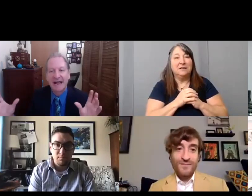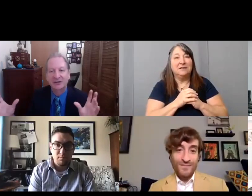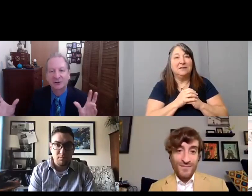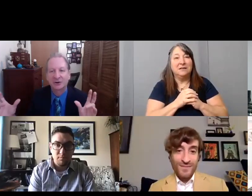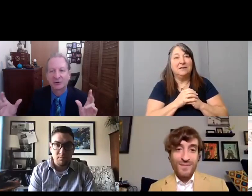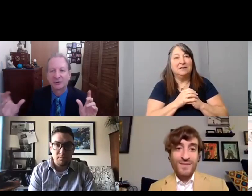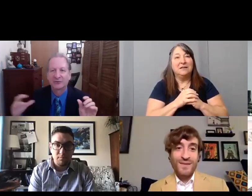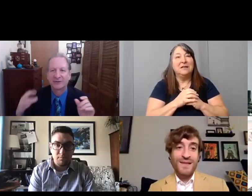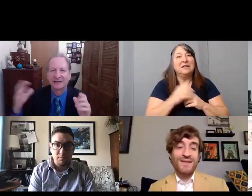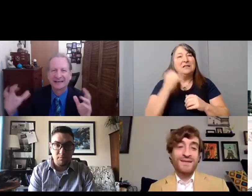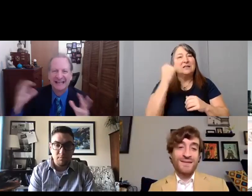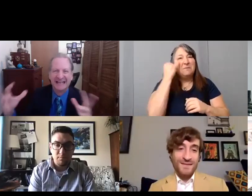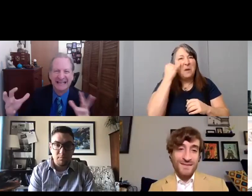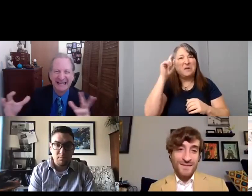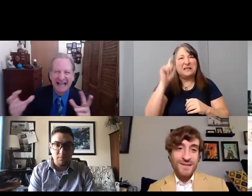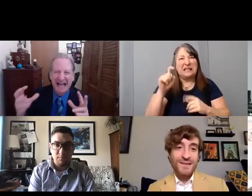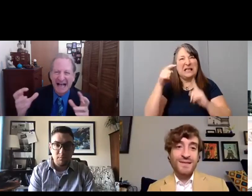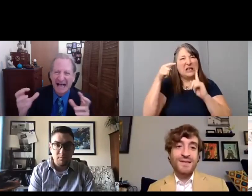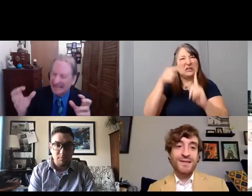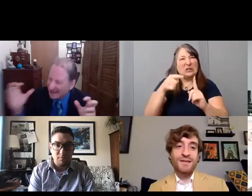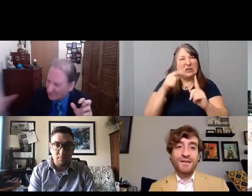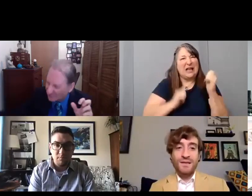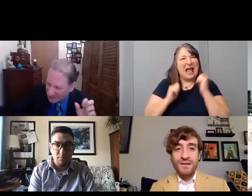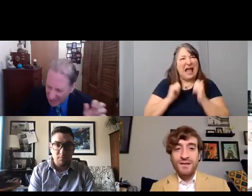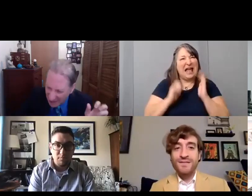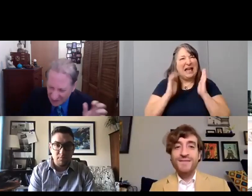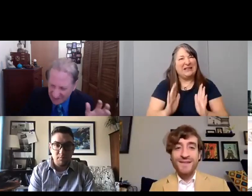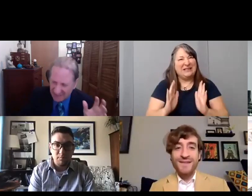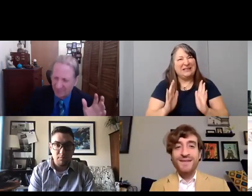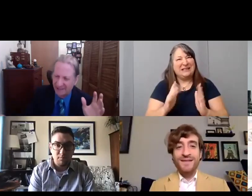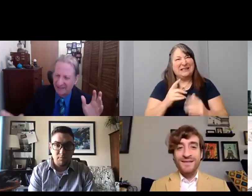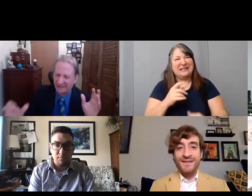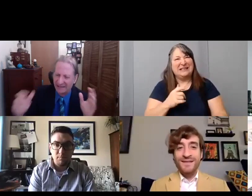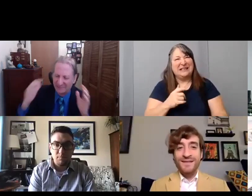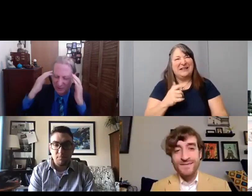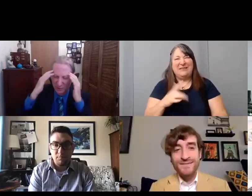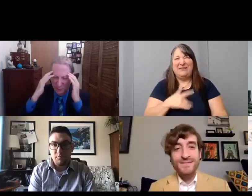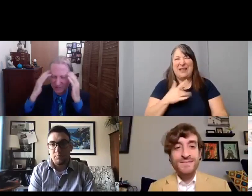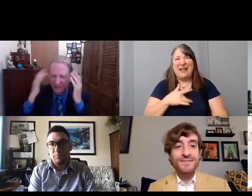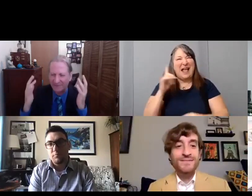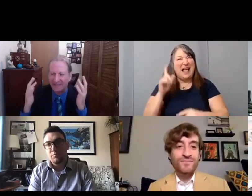or you're thinking 'I can't reach out to somebody' but who would they be.